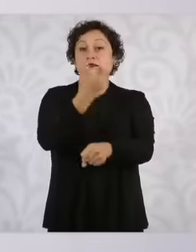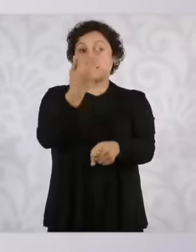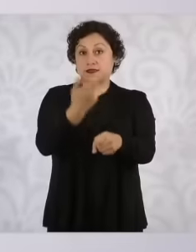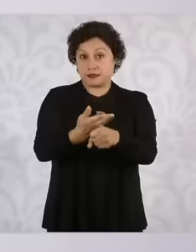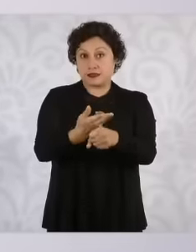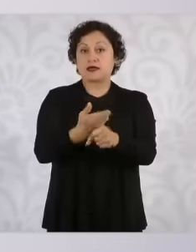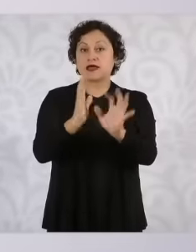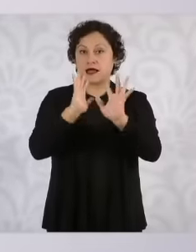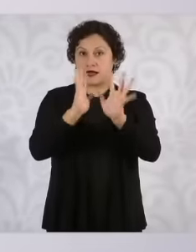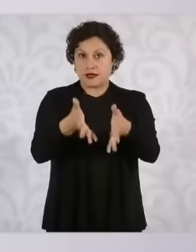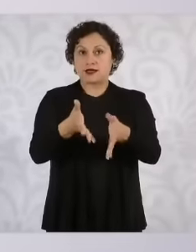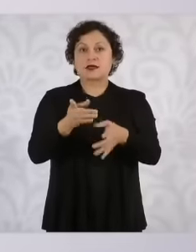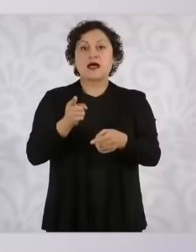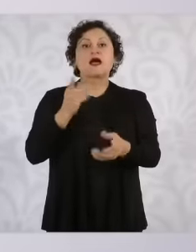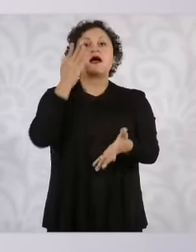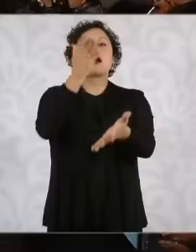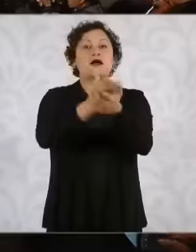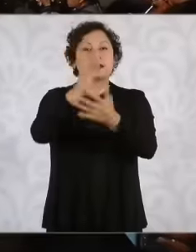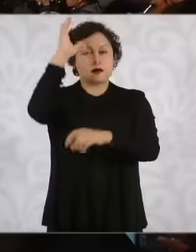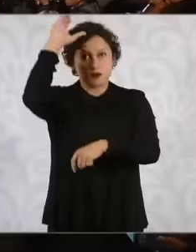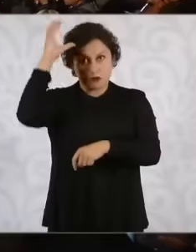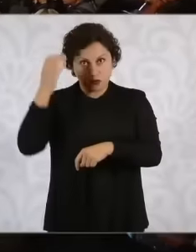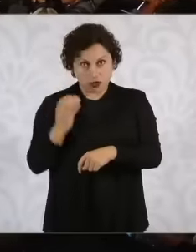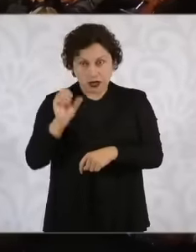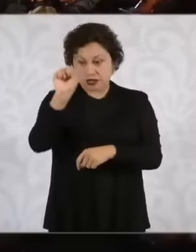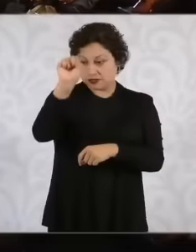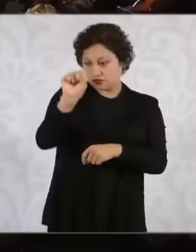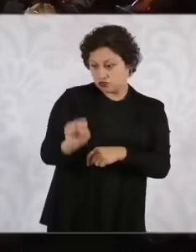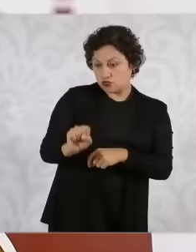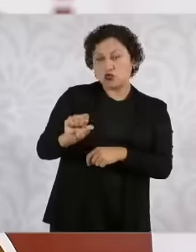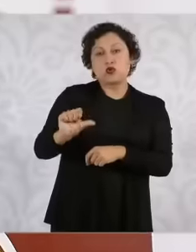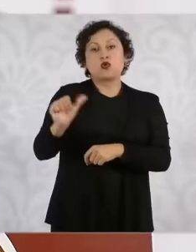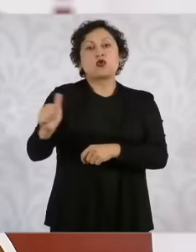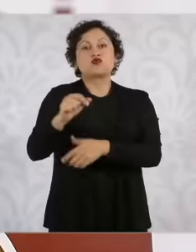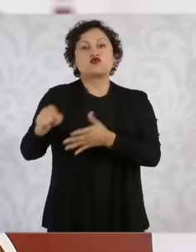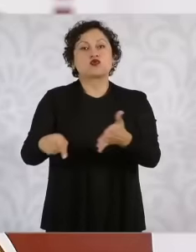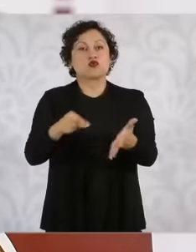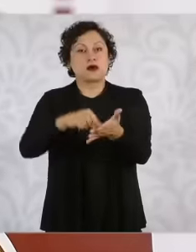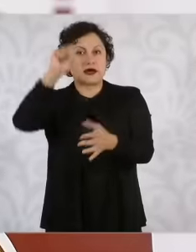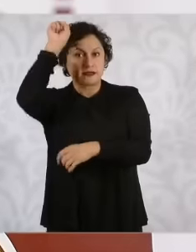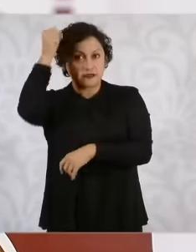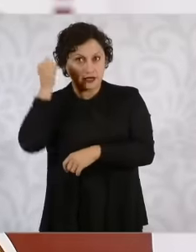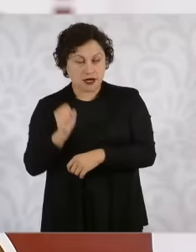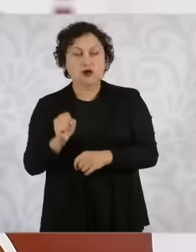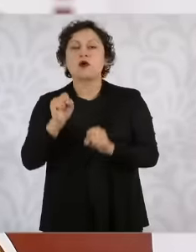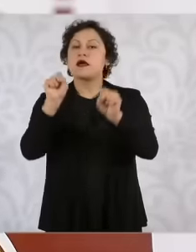in Culiacán and also to the south of Culiacán in other places. From Sinaloa today we are also going to go the